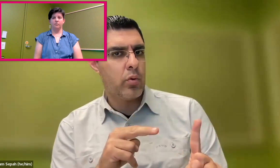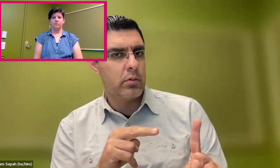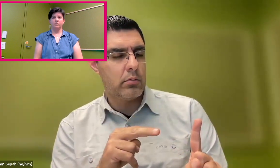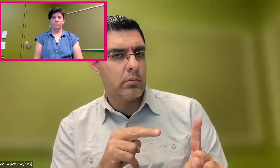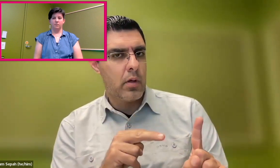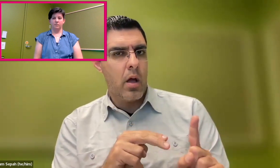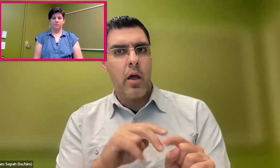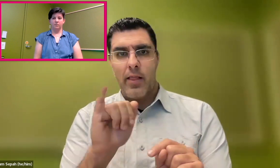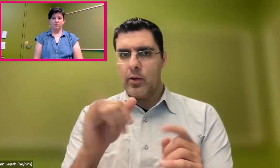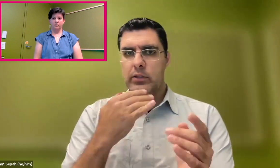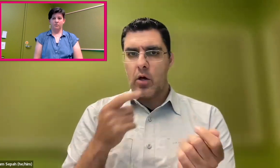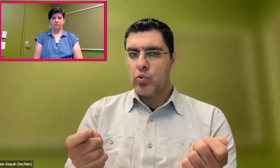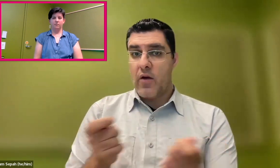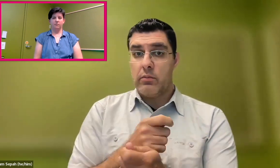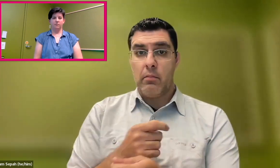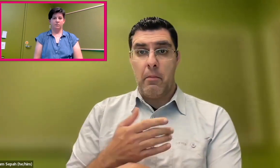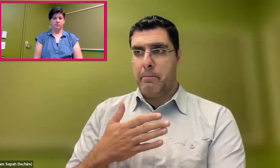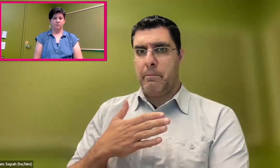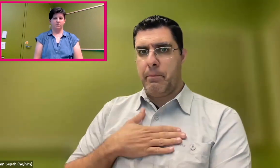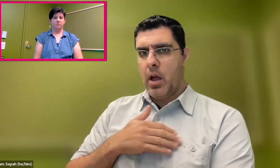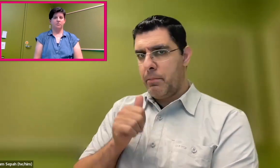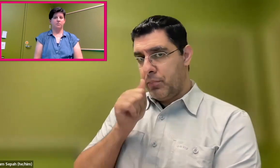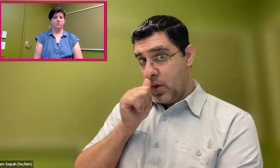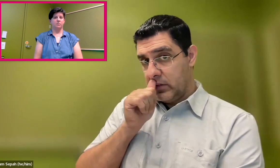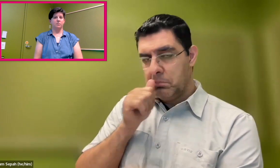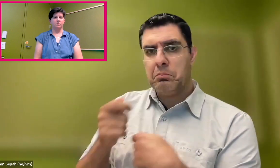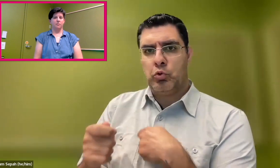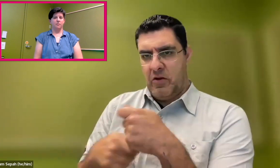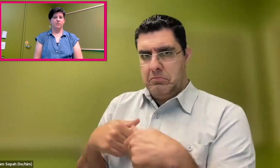society can tolerate, and again, those trade-offs